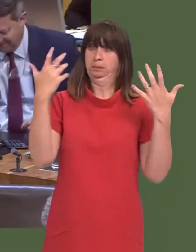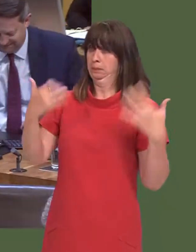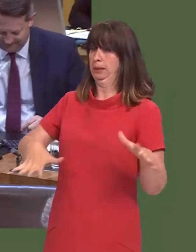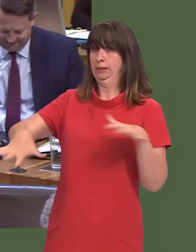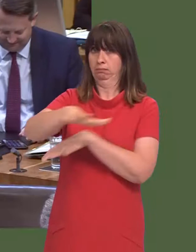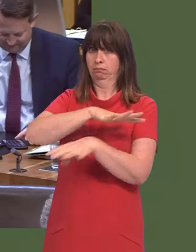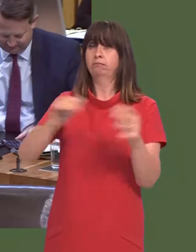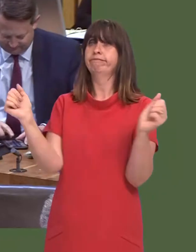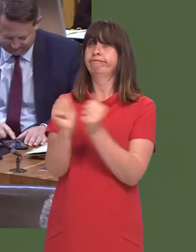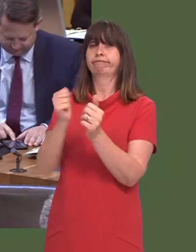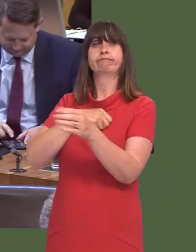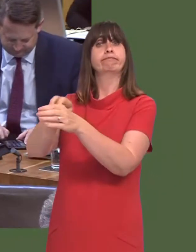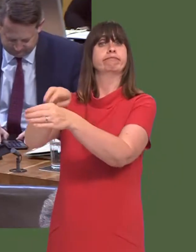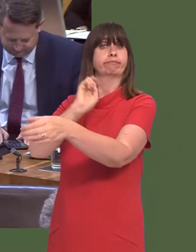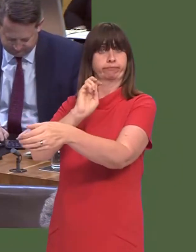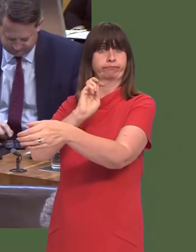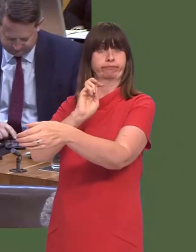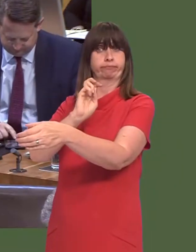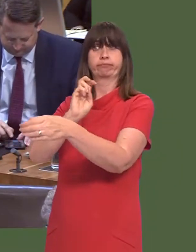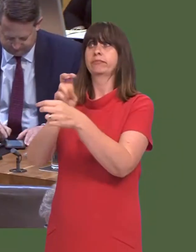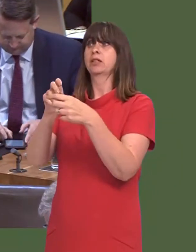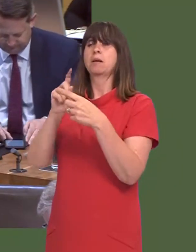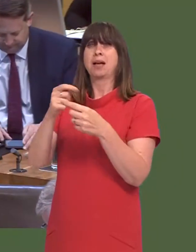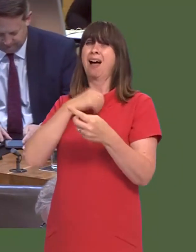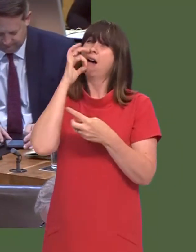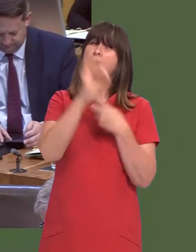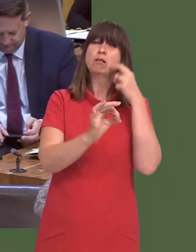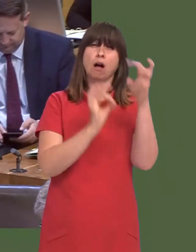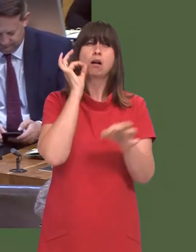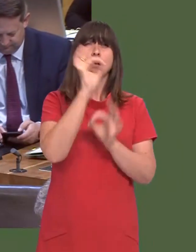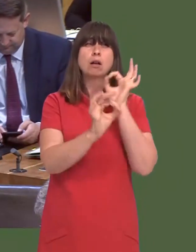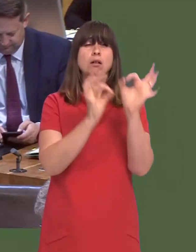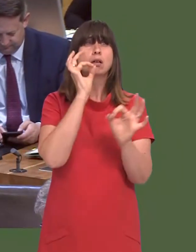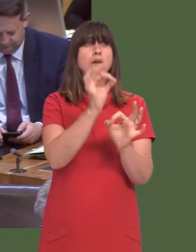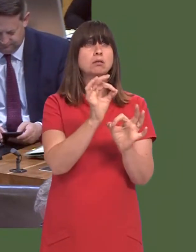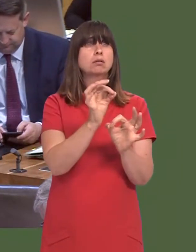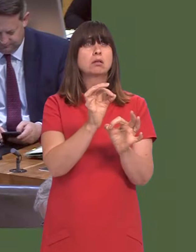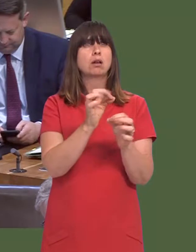leave the customs union and leave the jurisdiction of the European Court of Justice. On each of those points she failed. She failed.